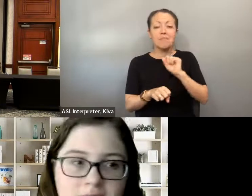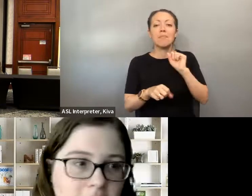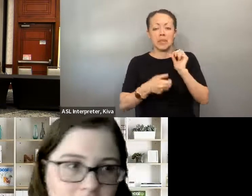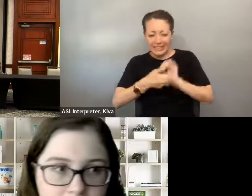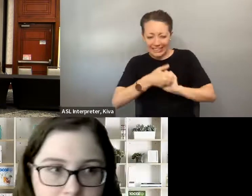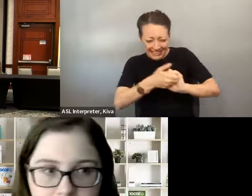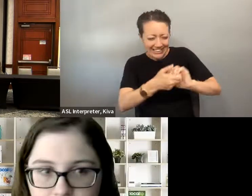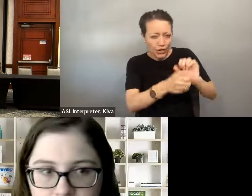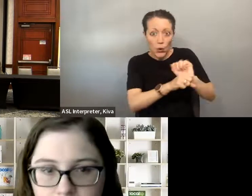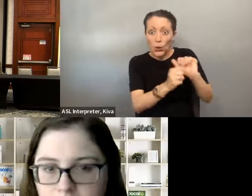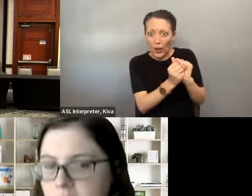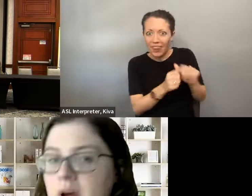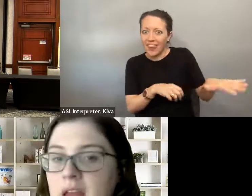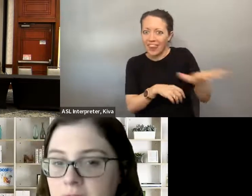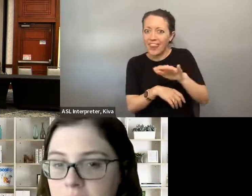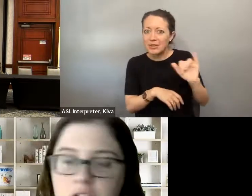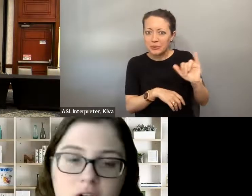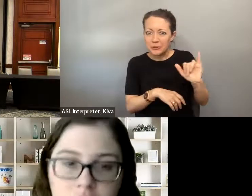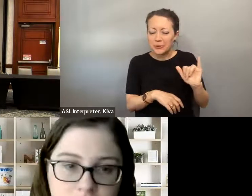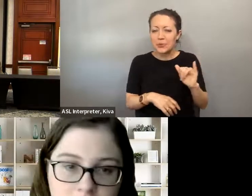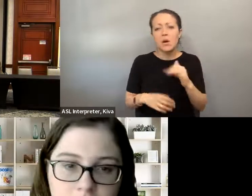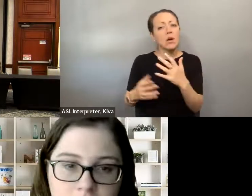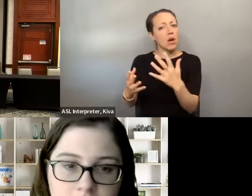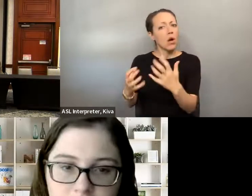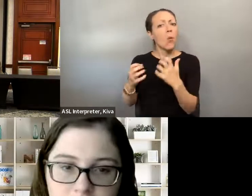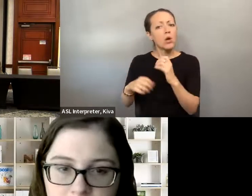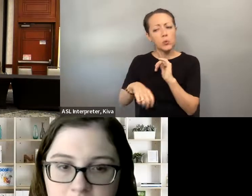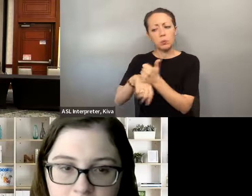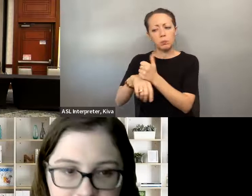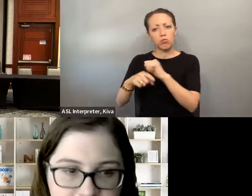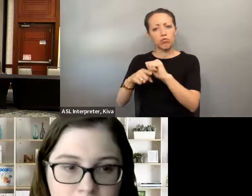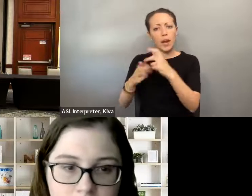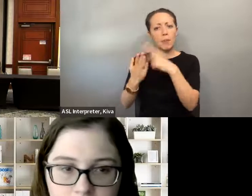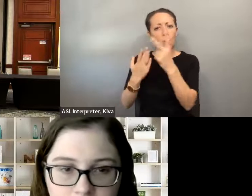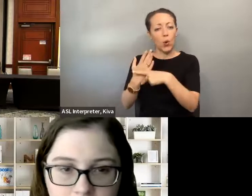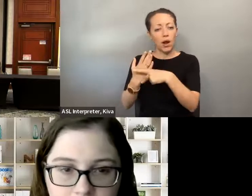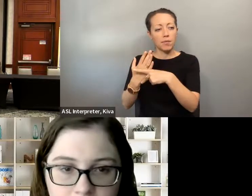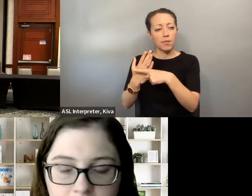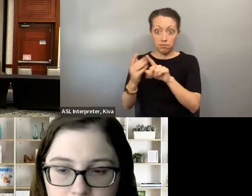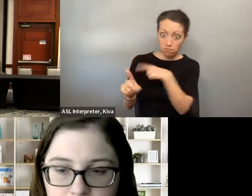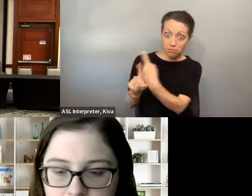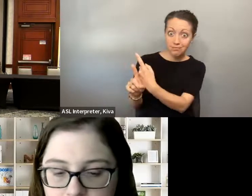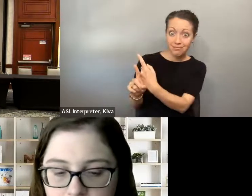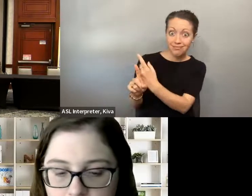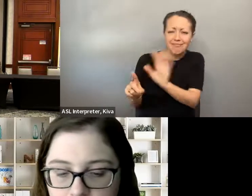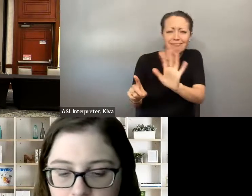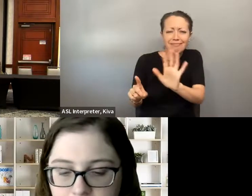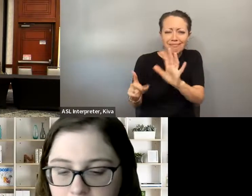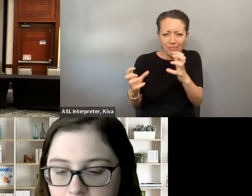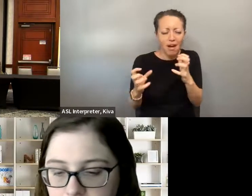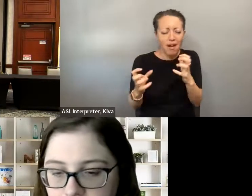the LGBT community to to women. So there are many different organizations out there that are offering resources to you to learn how to run for office and part of my work is continuing to work with those organizations so that they become more accessible we don't just want a disability campaign continuing to work with those organizations so that they training. Program. We want every trading program to be accessible.